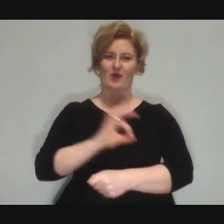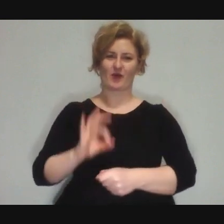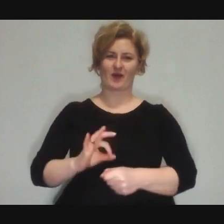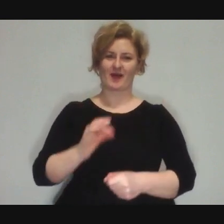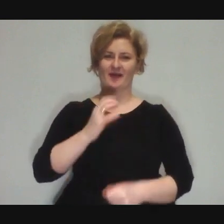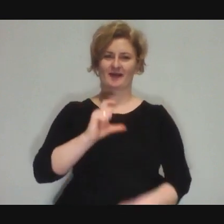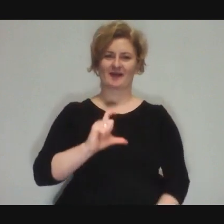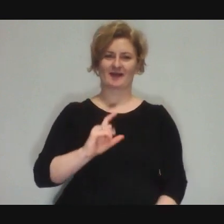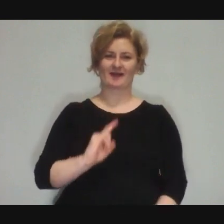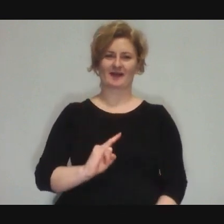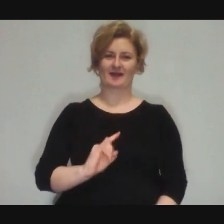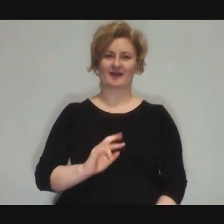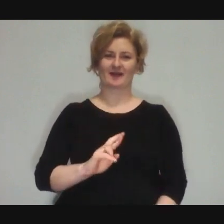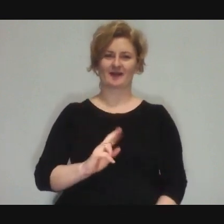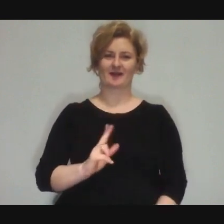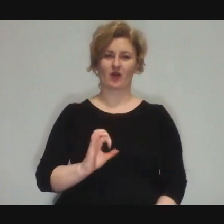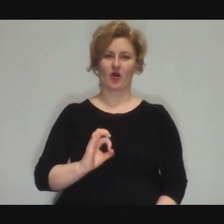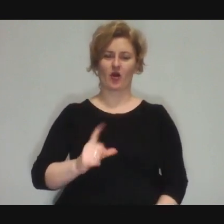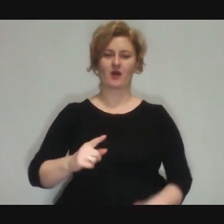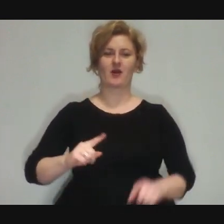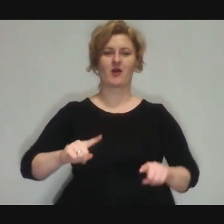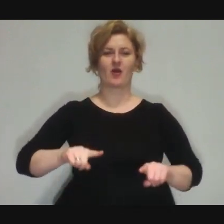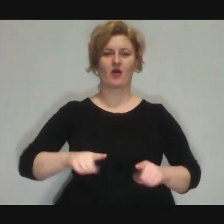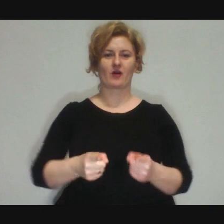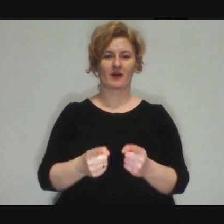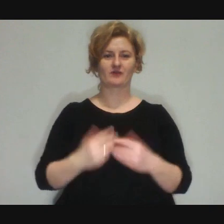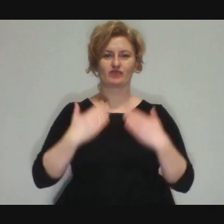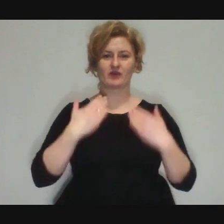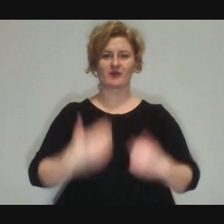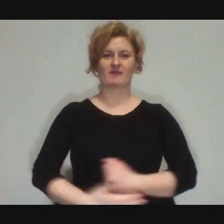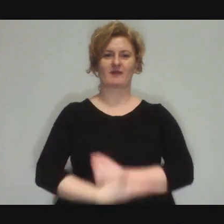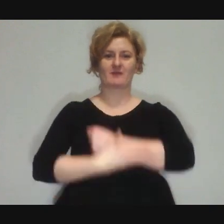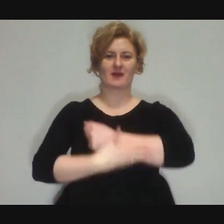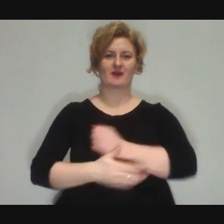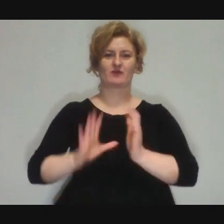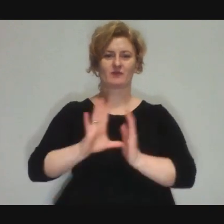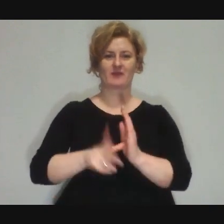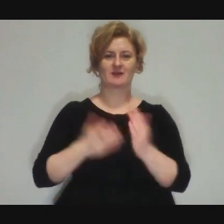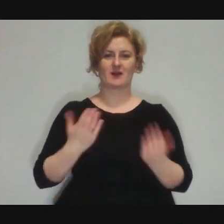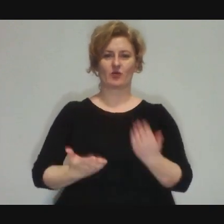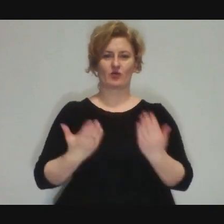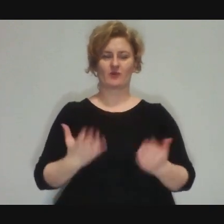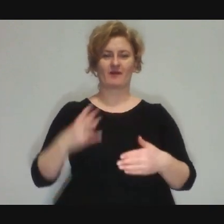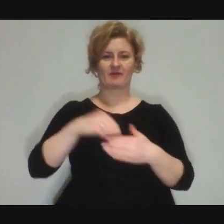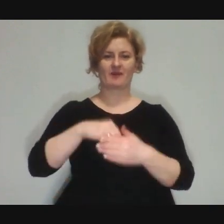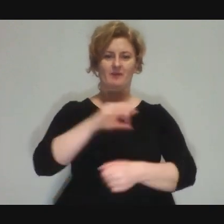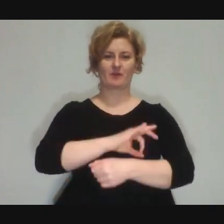which is realised thanks to the support of the City of Lublin as part of the #Link to culture project.